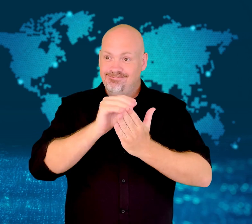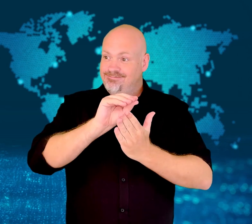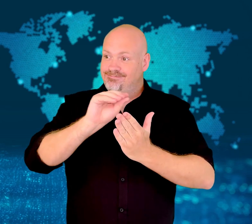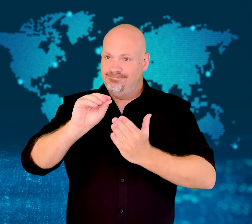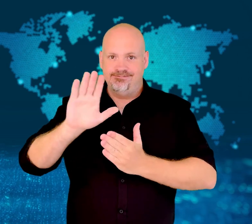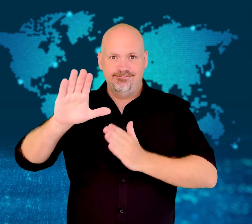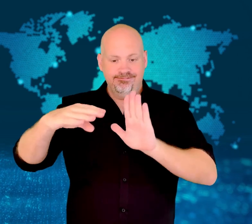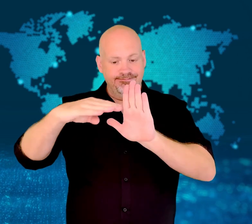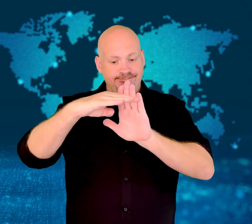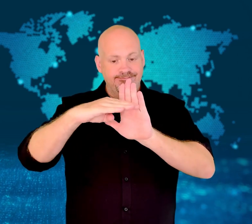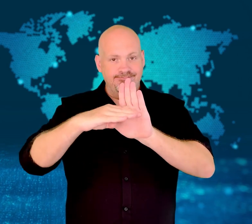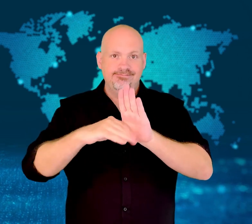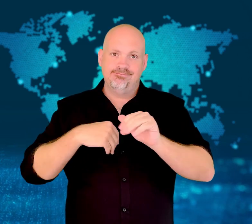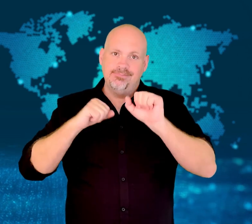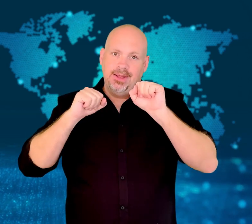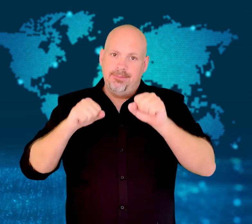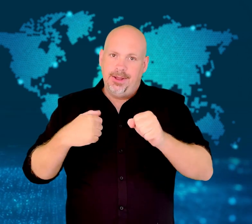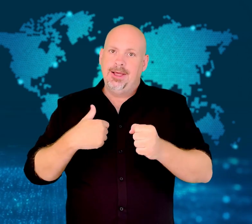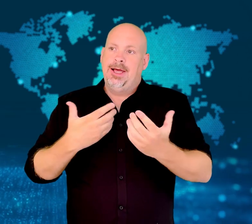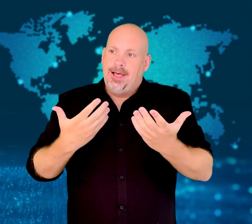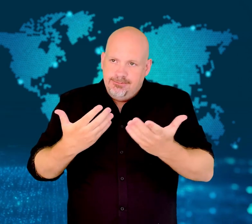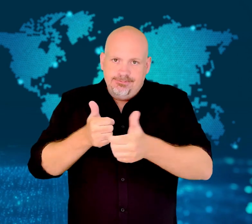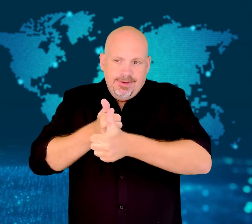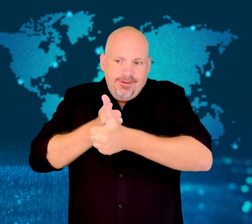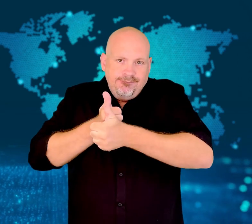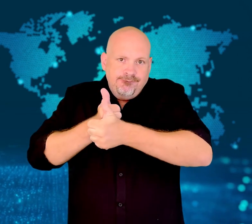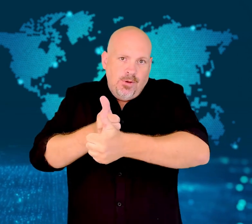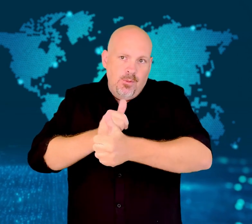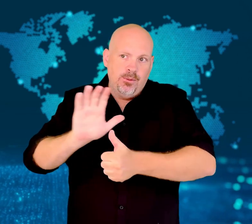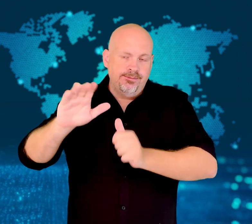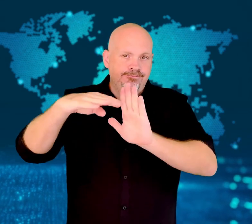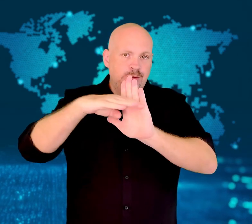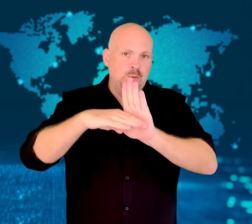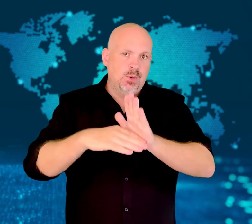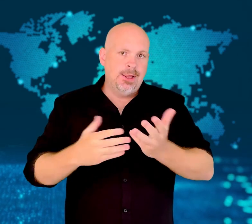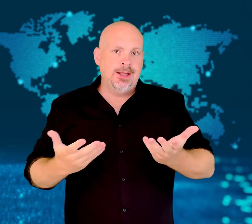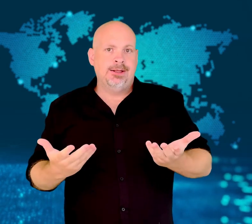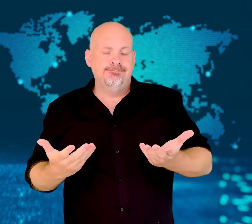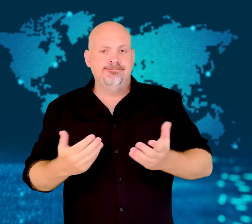to comply with the regulations of the countries the company operates in.